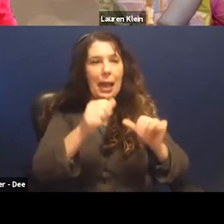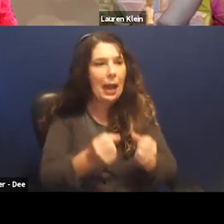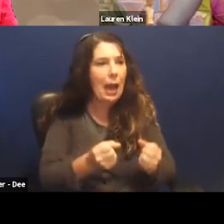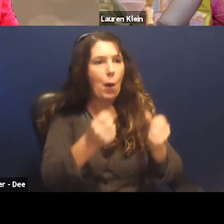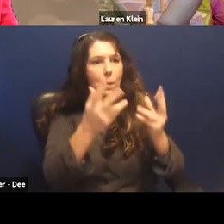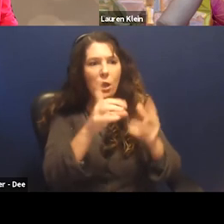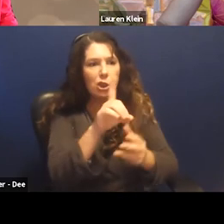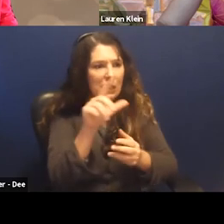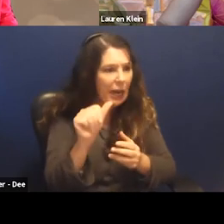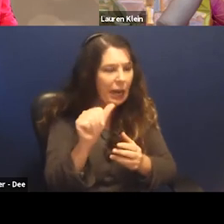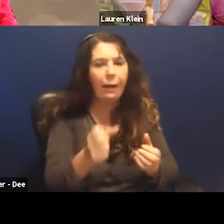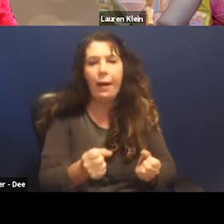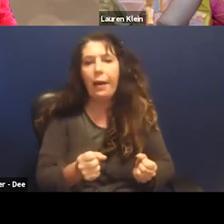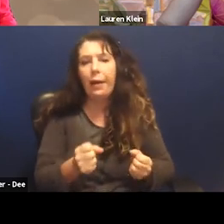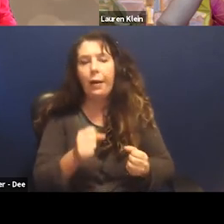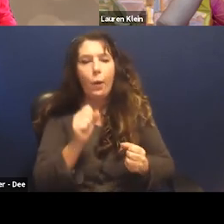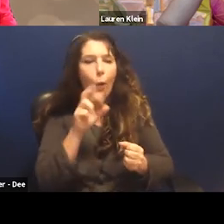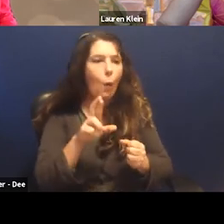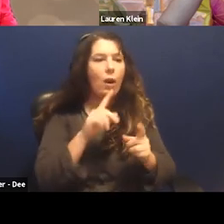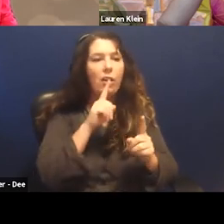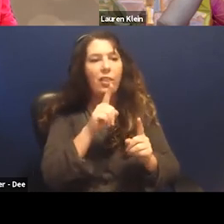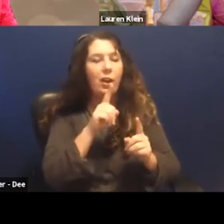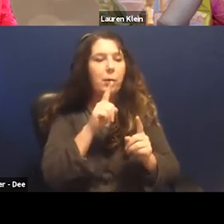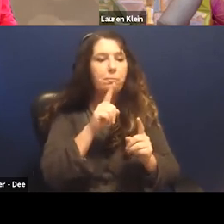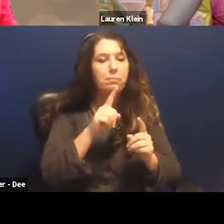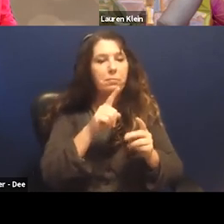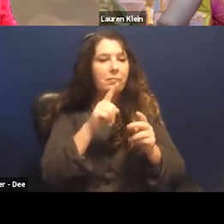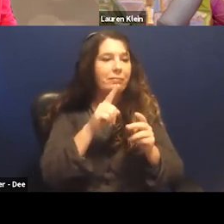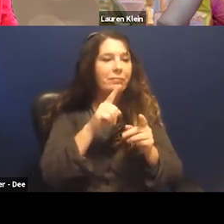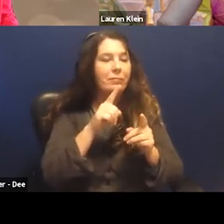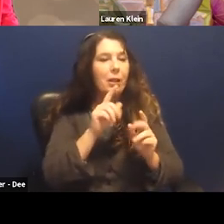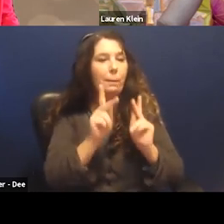It's not defined by the credentials of the people undertaking work.